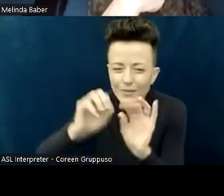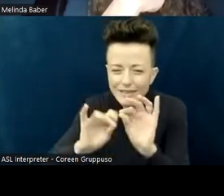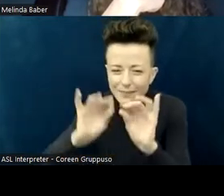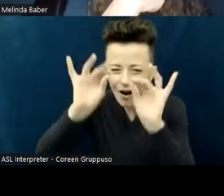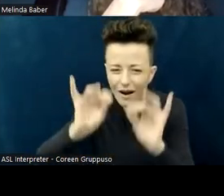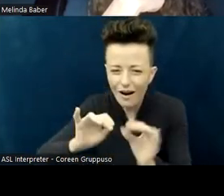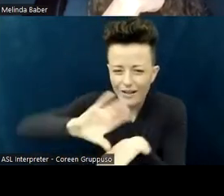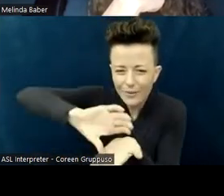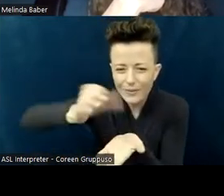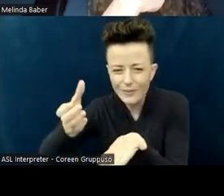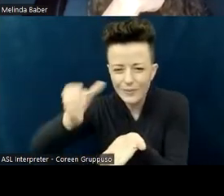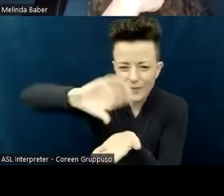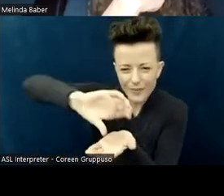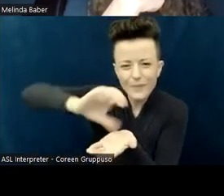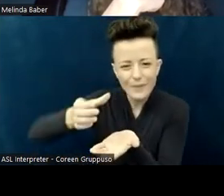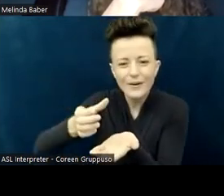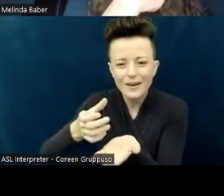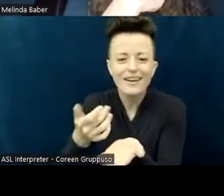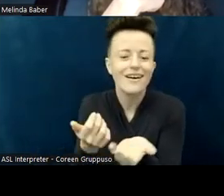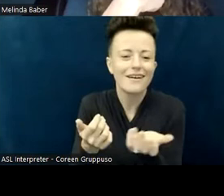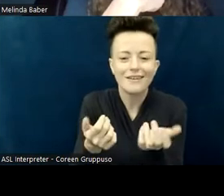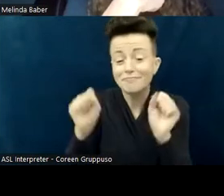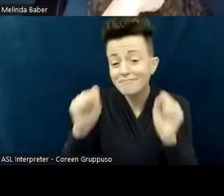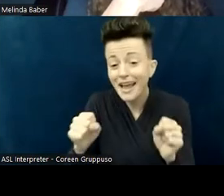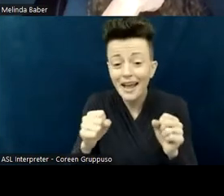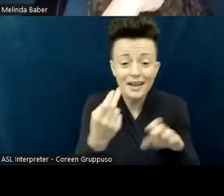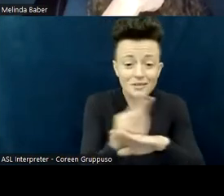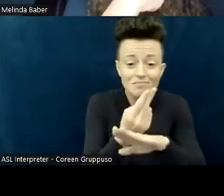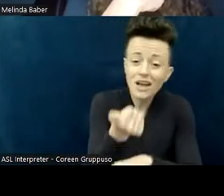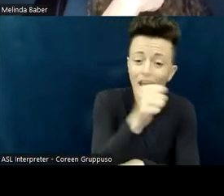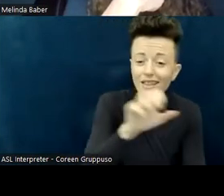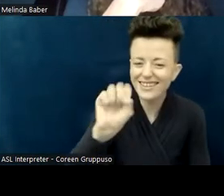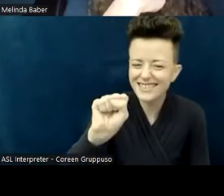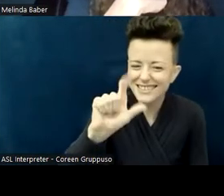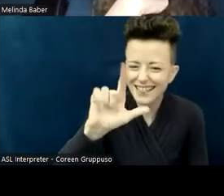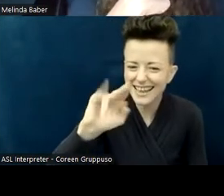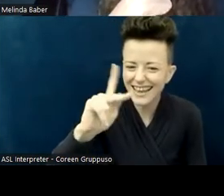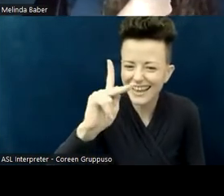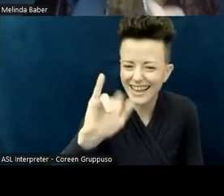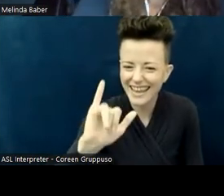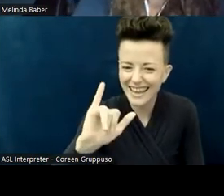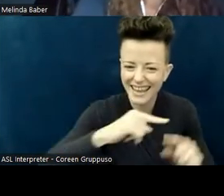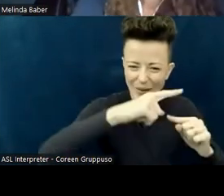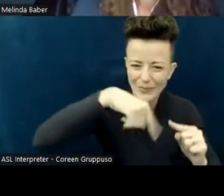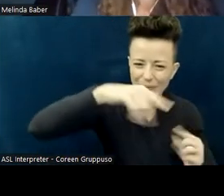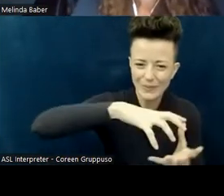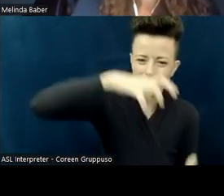and she's using a rainbow-colored slinky. Multi-sensory worship is another way